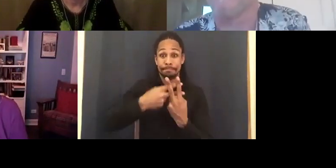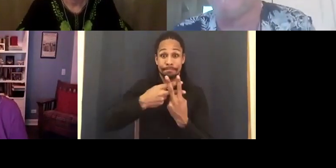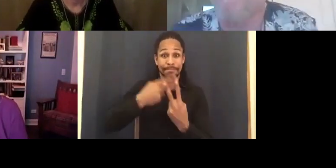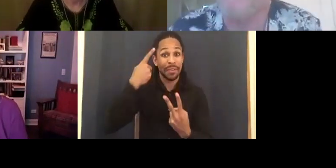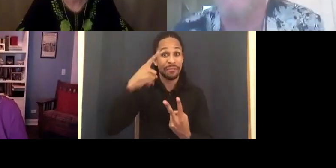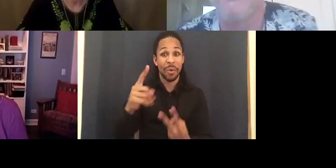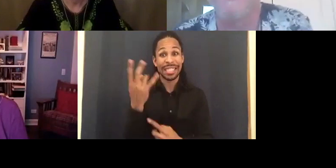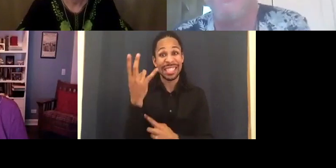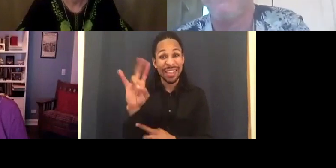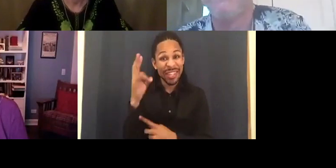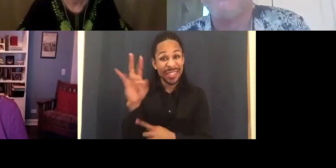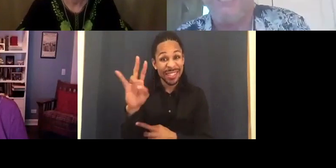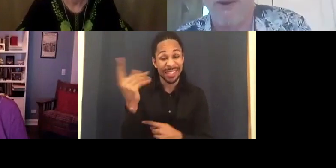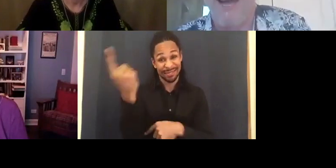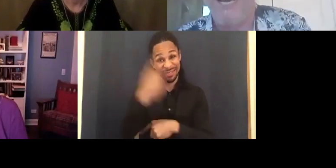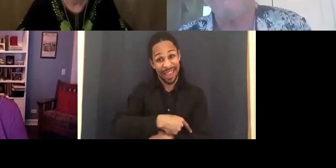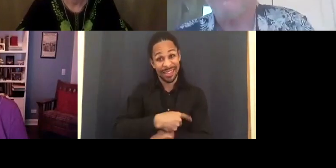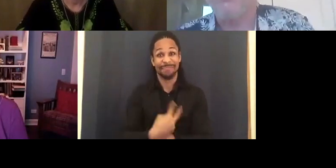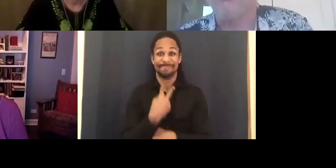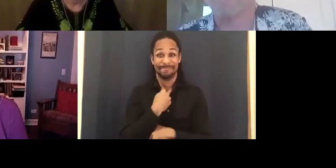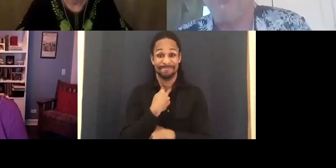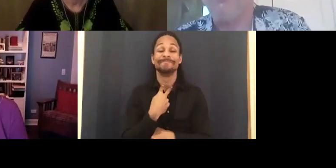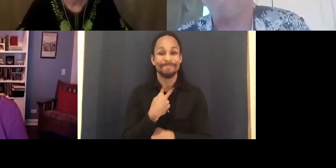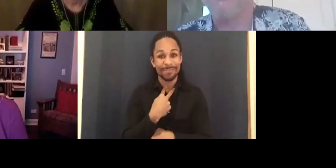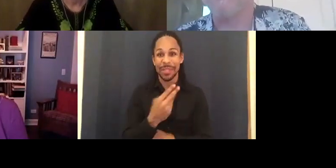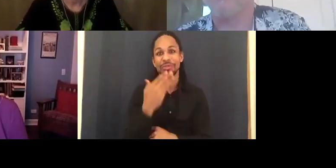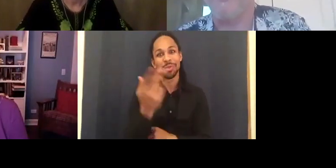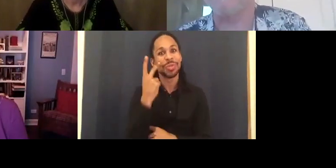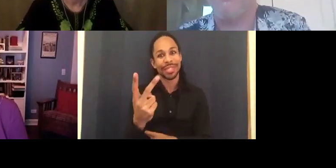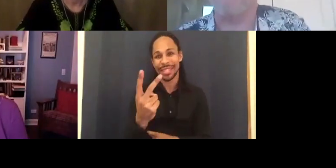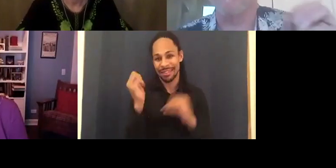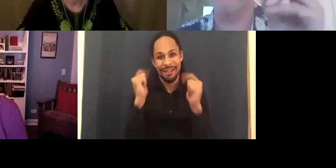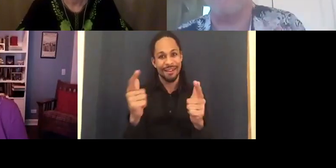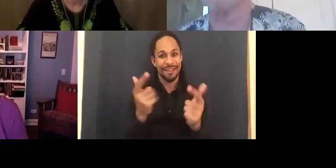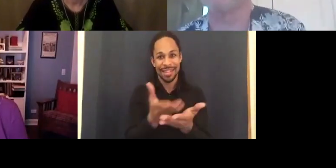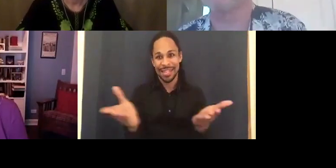It's good to see everybody. It's great to have this event as